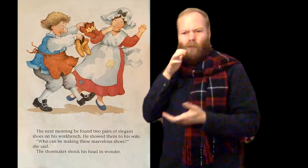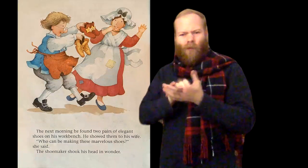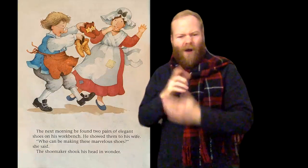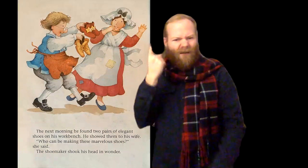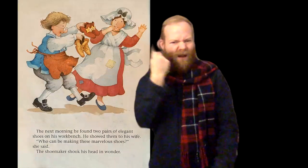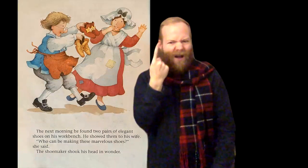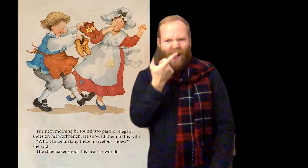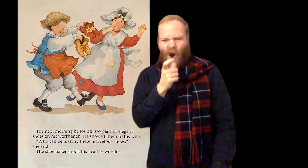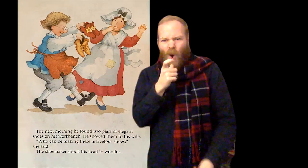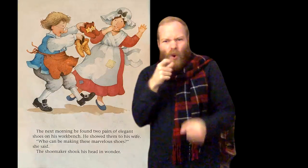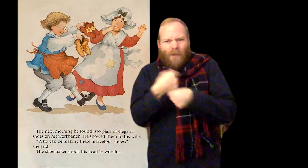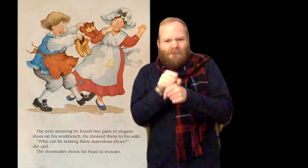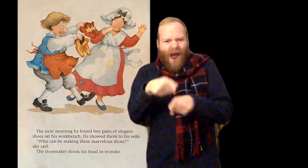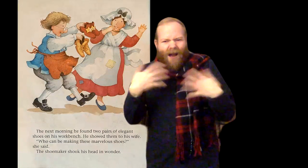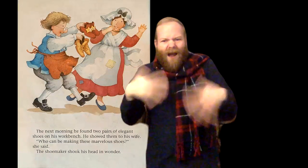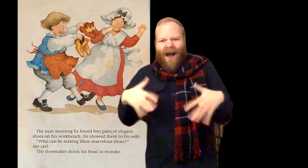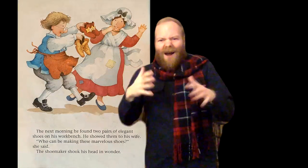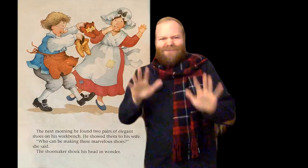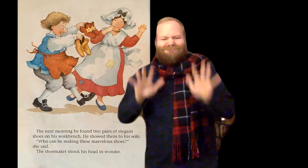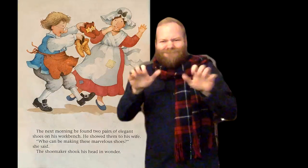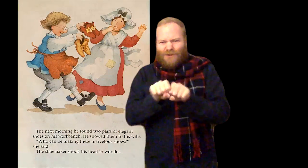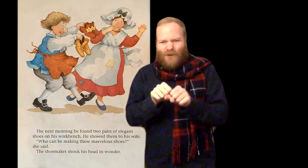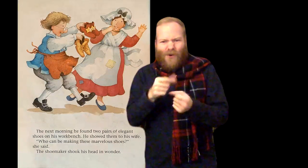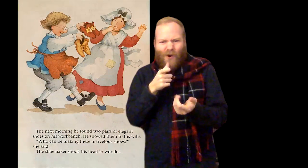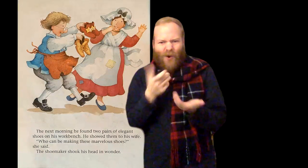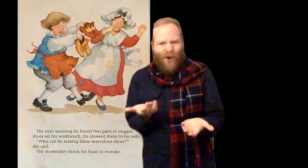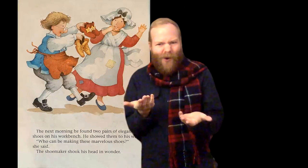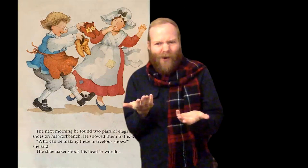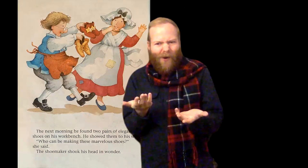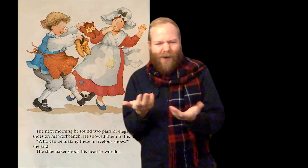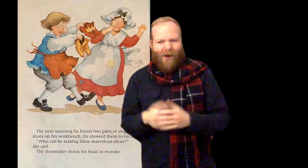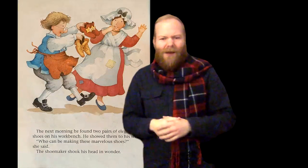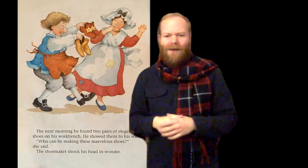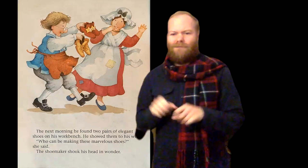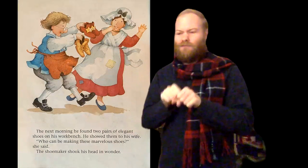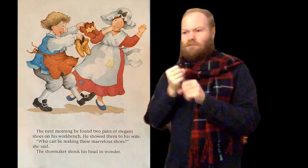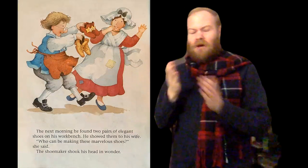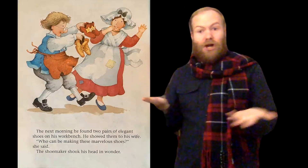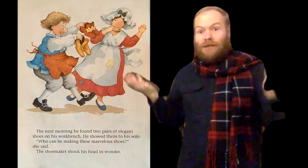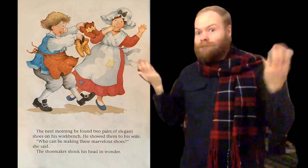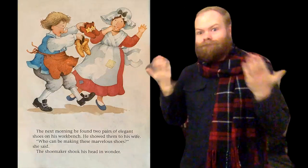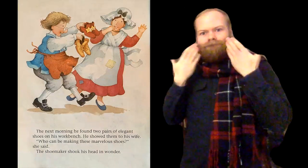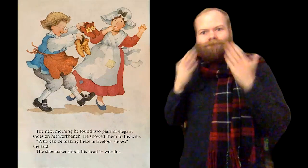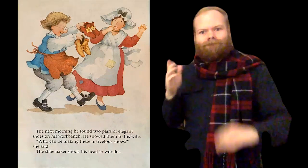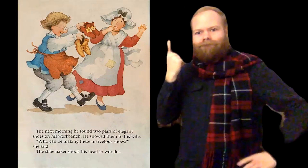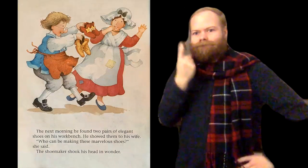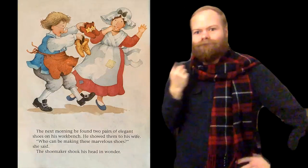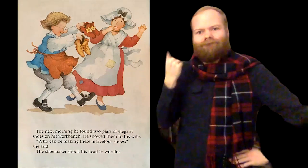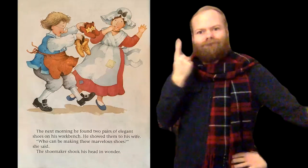“Who can be making these marvelous shoes?” she said. The shoemaker shook his head in wonder.